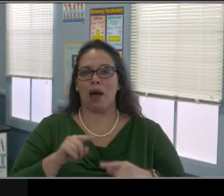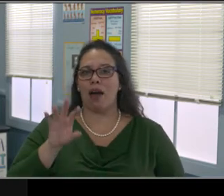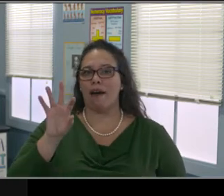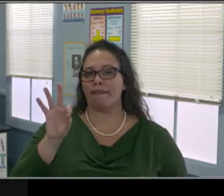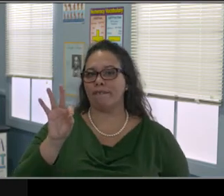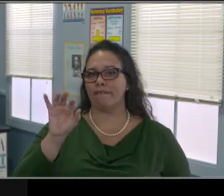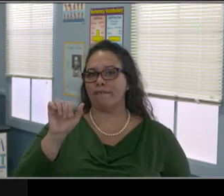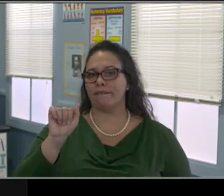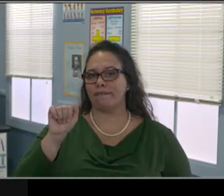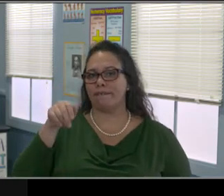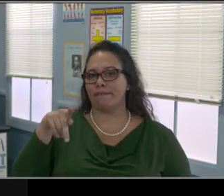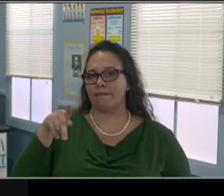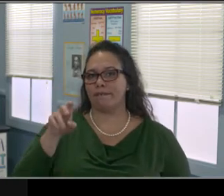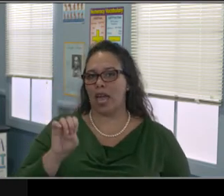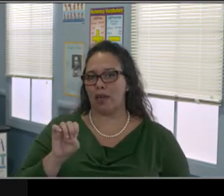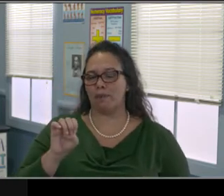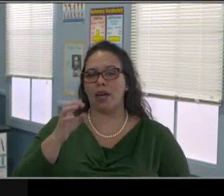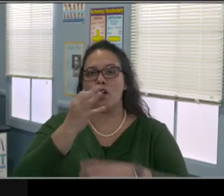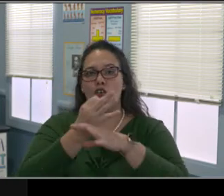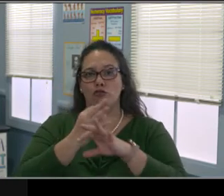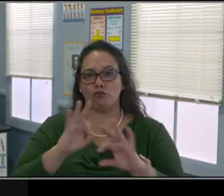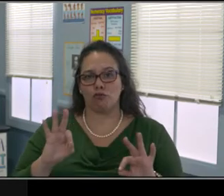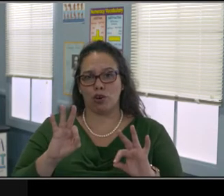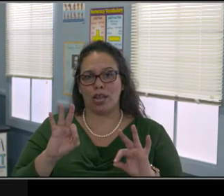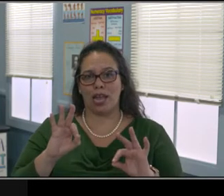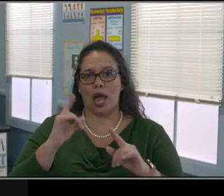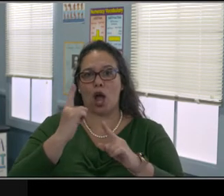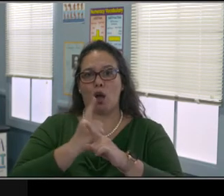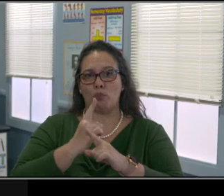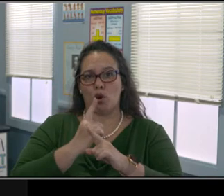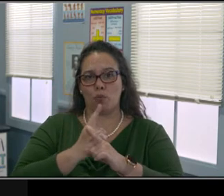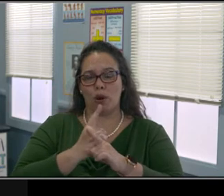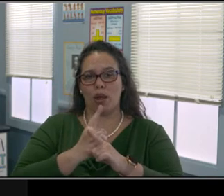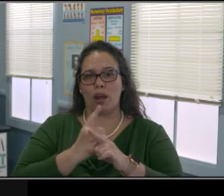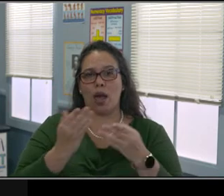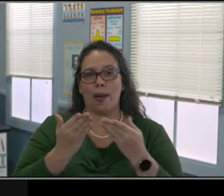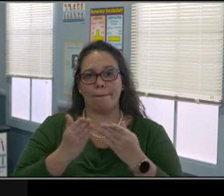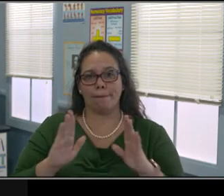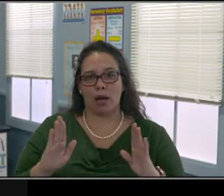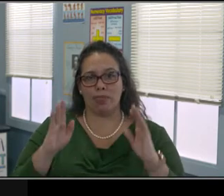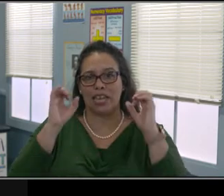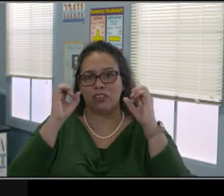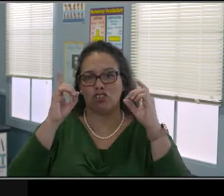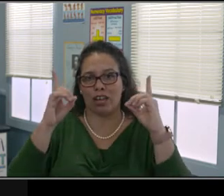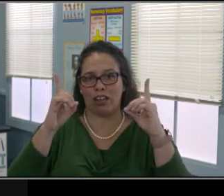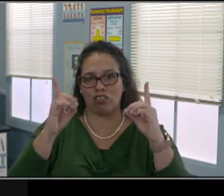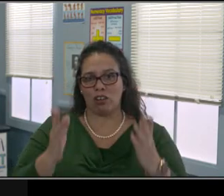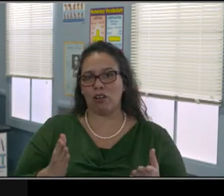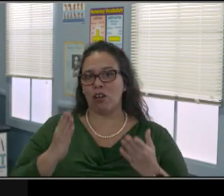our students with disabilities digest information but also so that you can also digest it better.